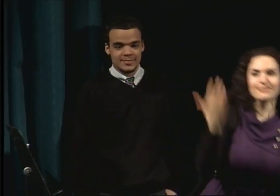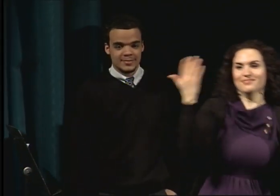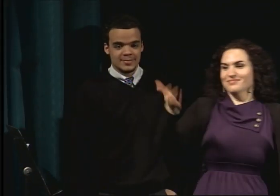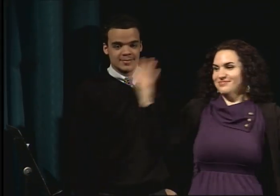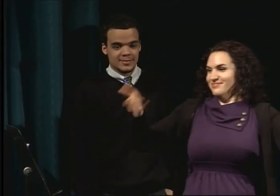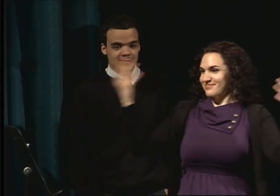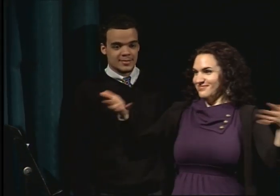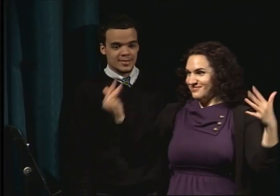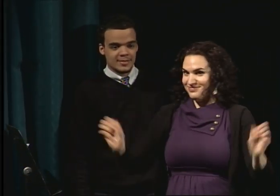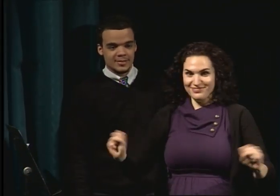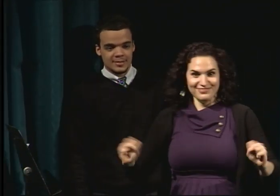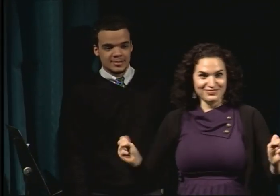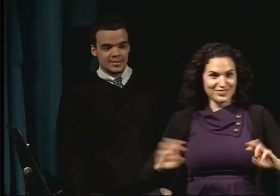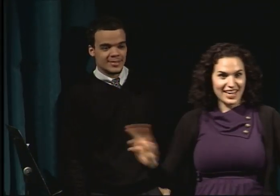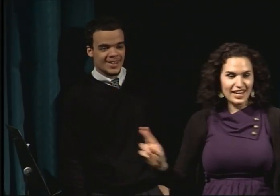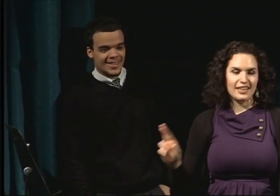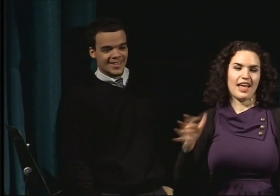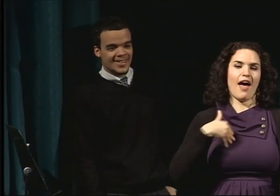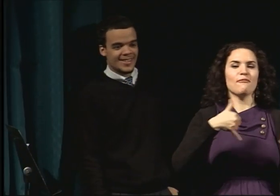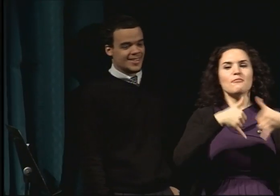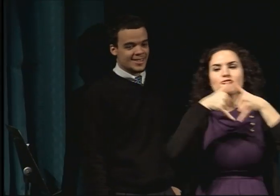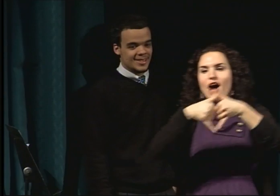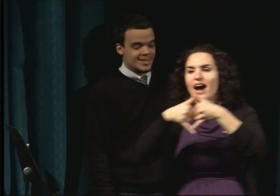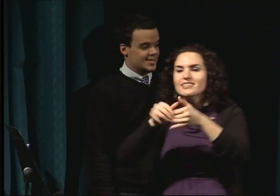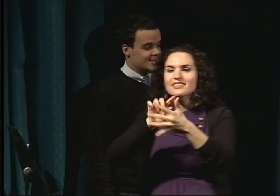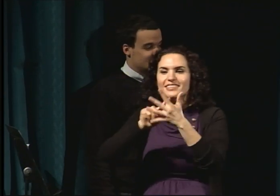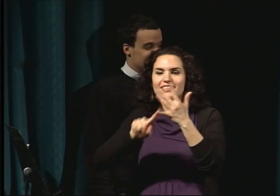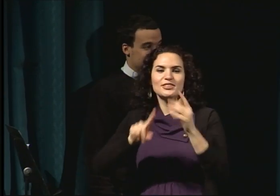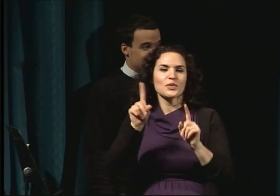So you need to turn your minds on at this time. Our first question is: